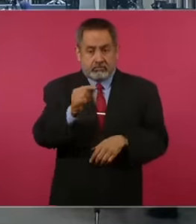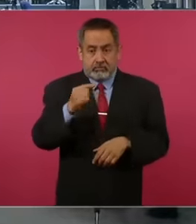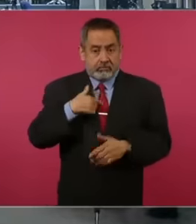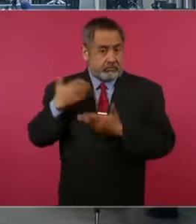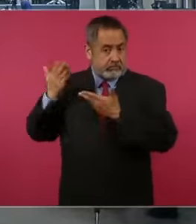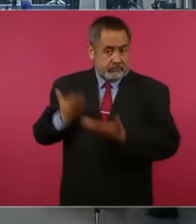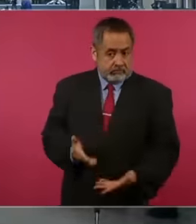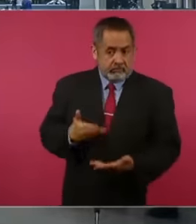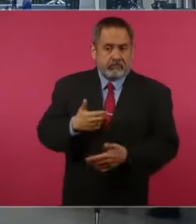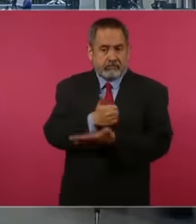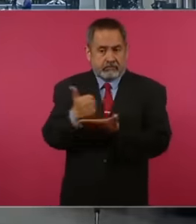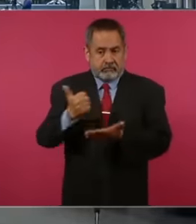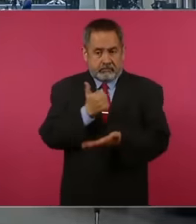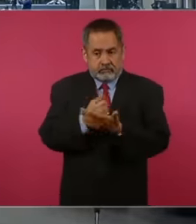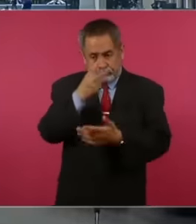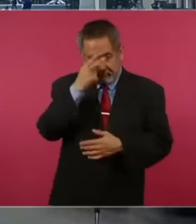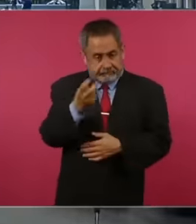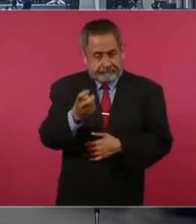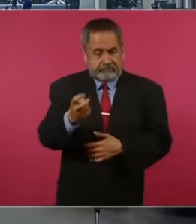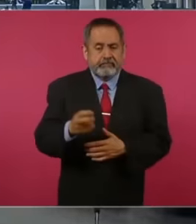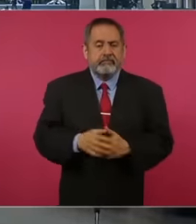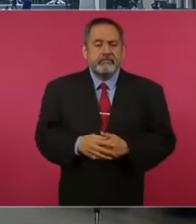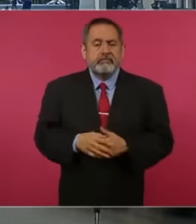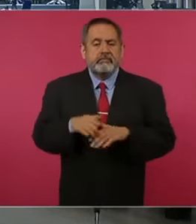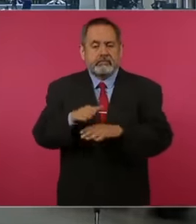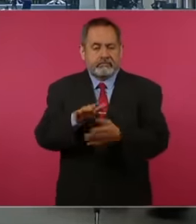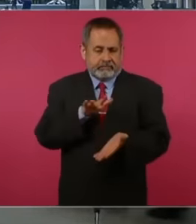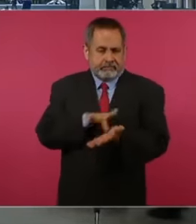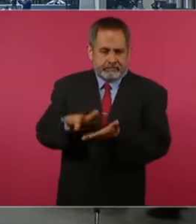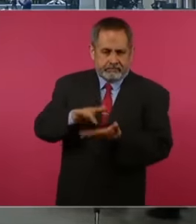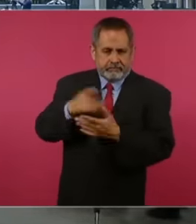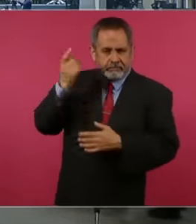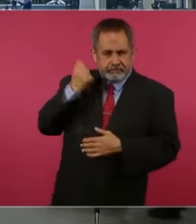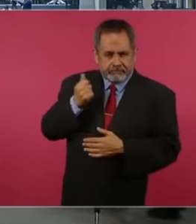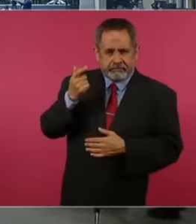Mexico City precisely talking about the welfare supports and for the elderly,